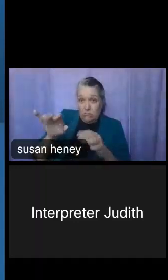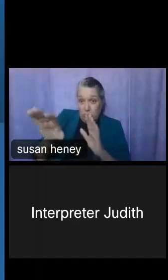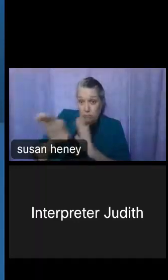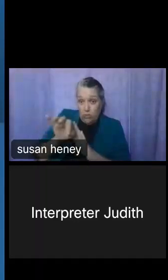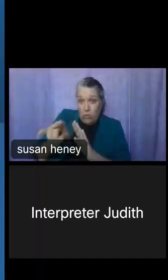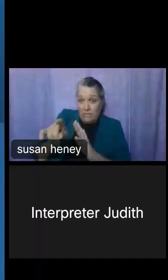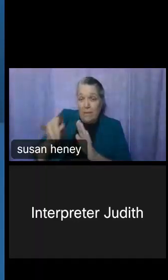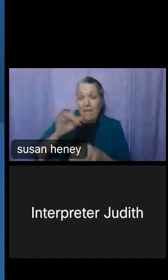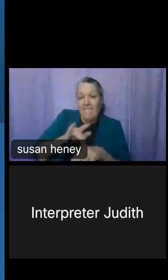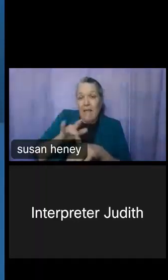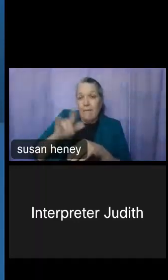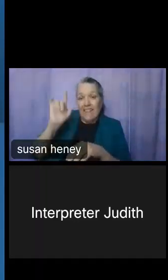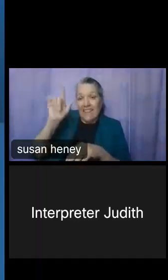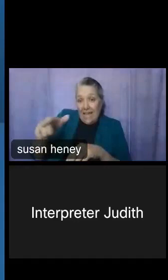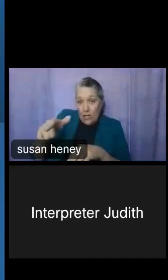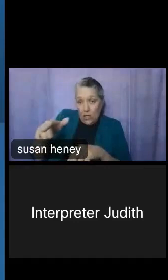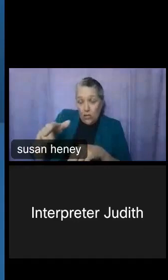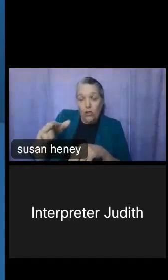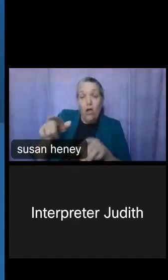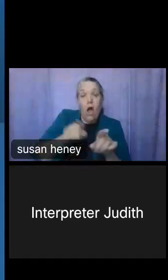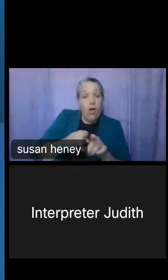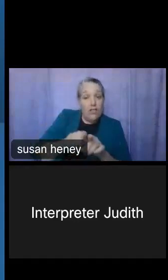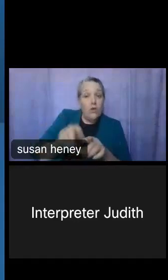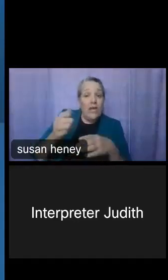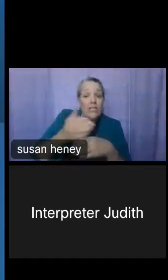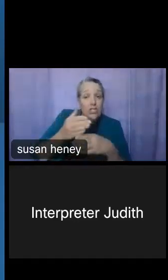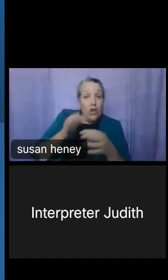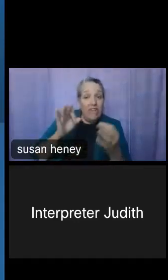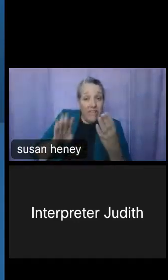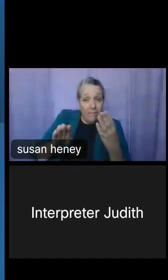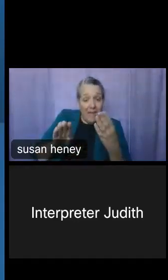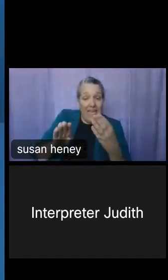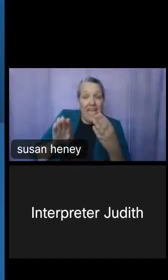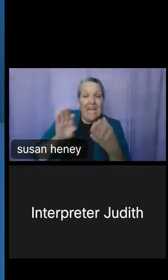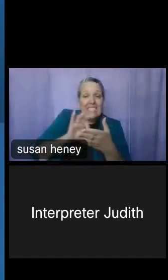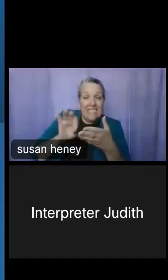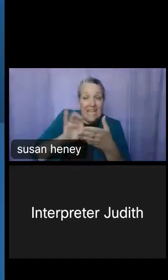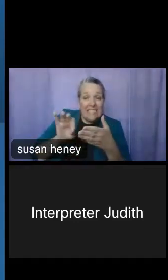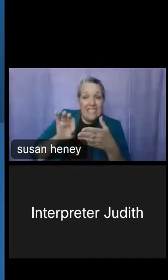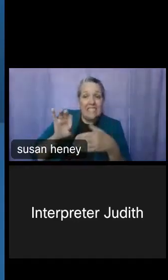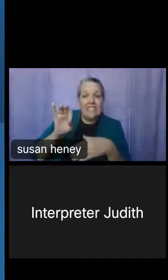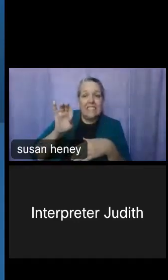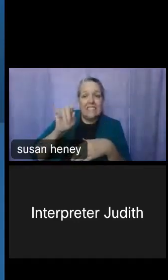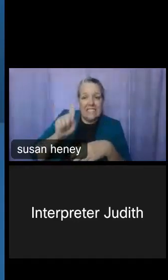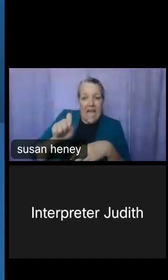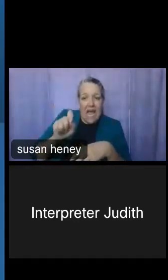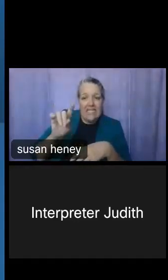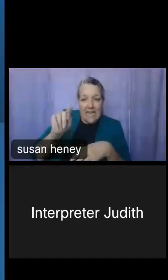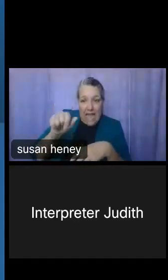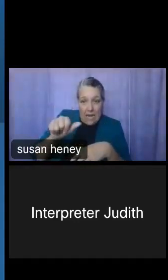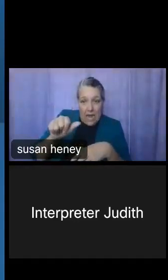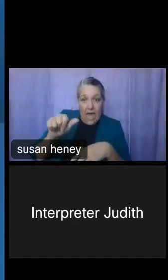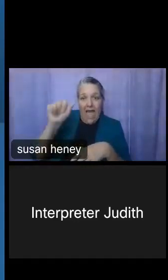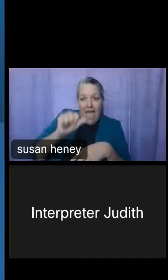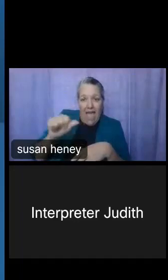actually a way to send feedback at census.data@census.gov, in case you do have any things that you'd